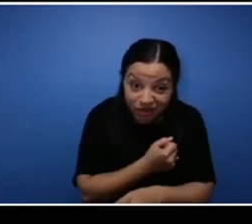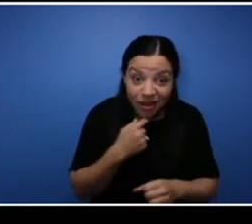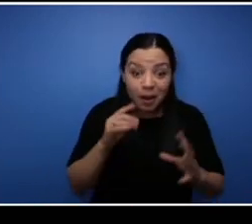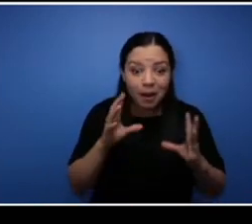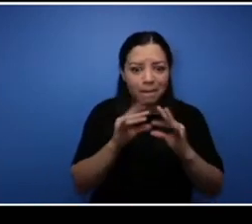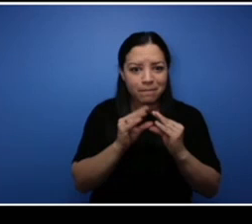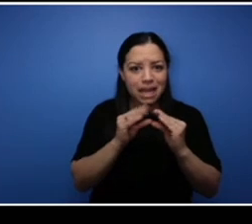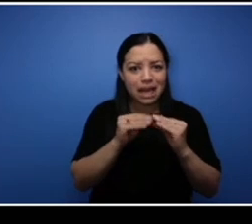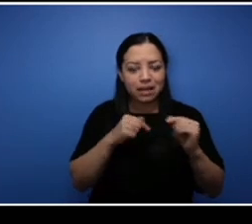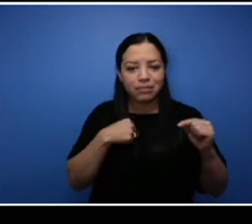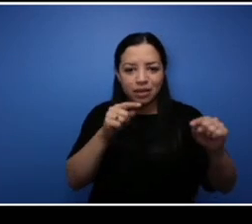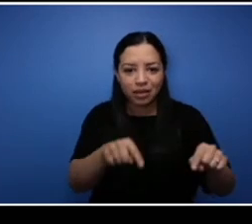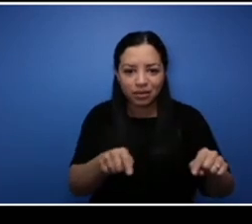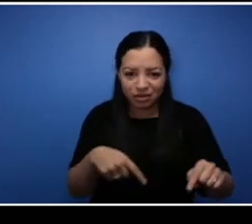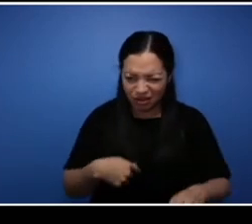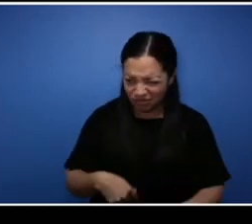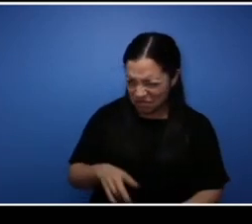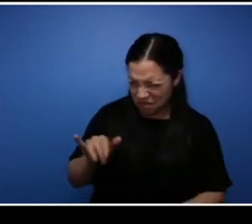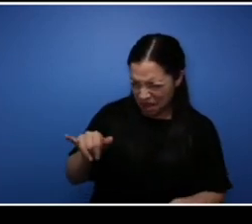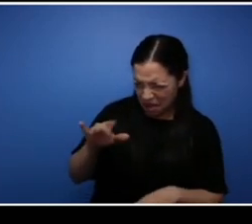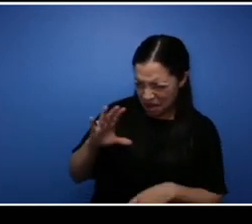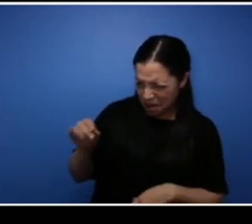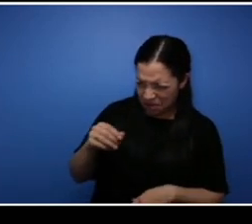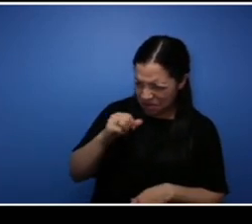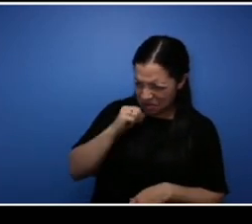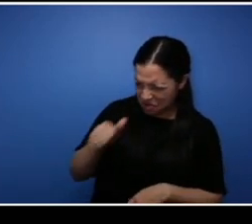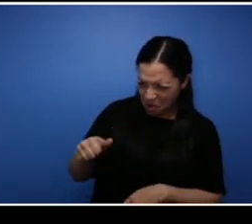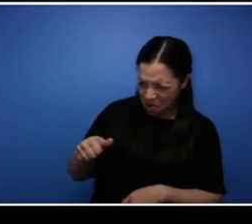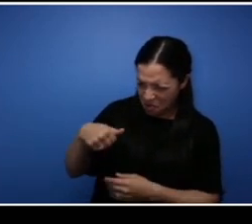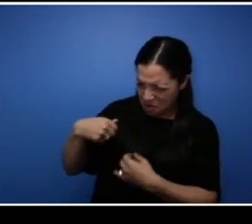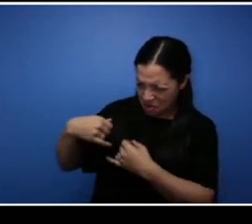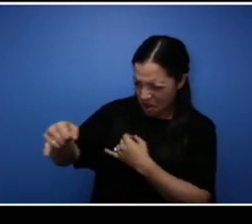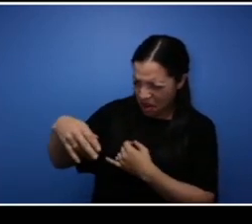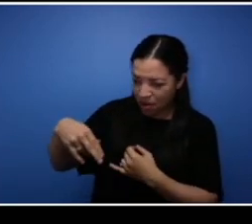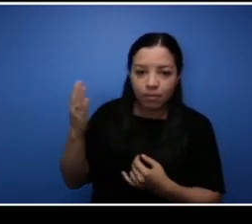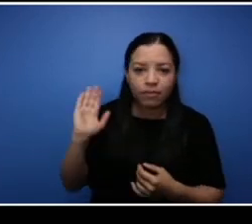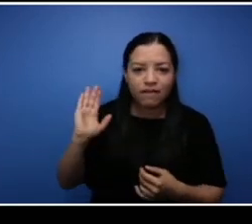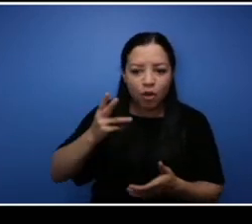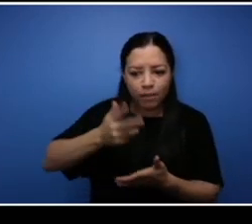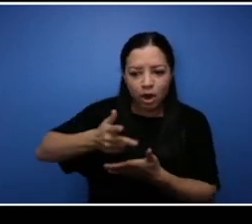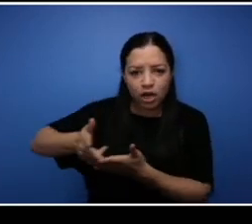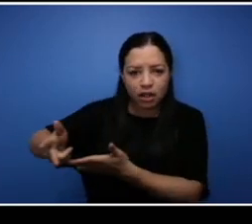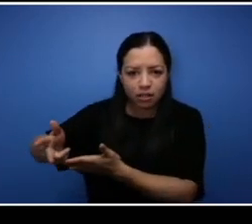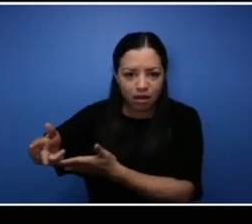work and well we did, but we did in park months. We don't know if you can handle it, so you